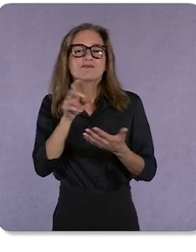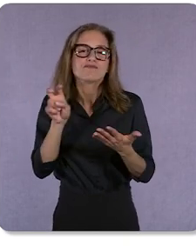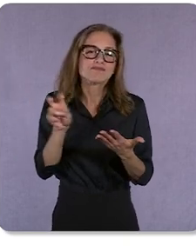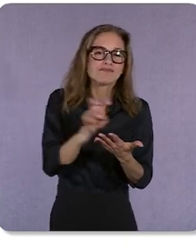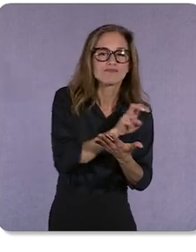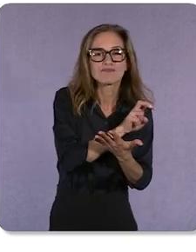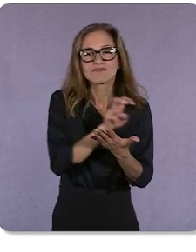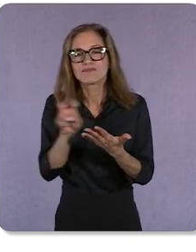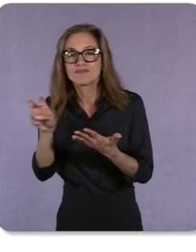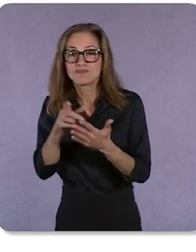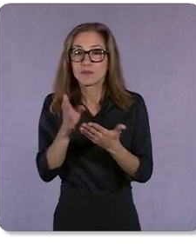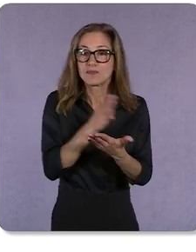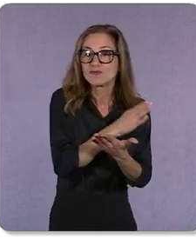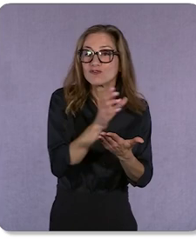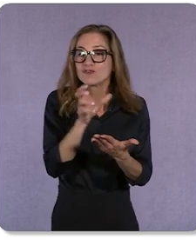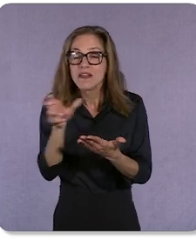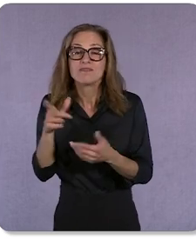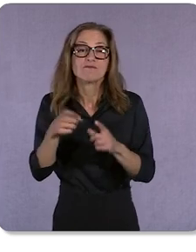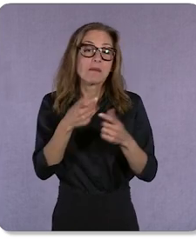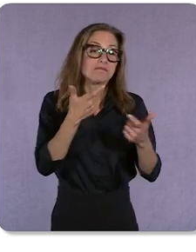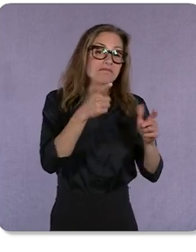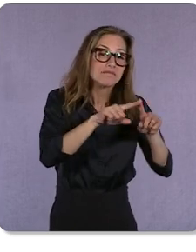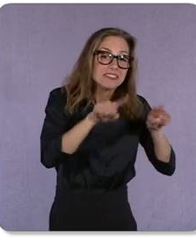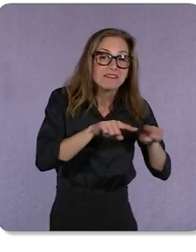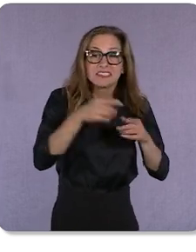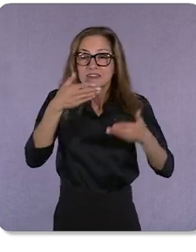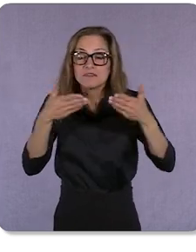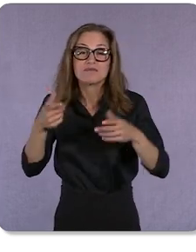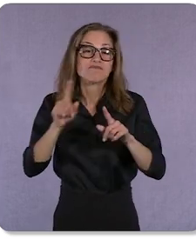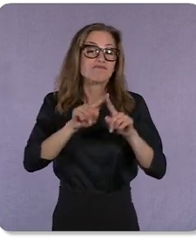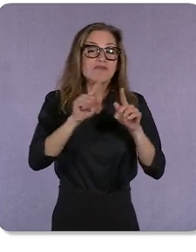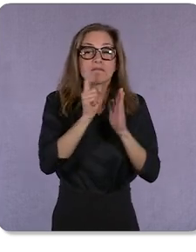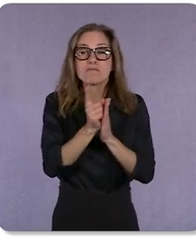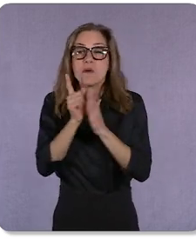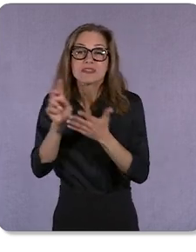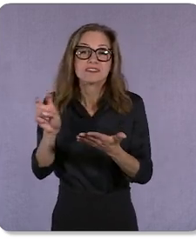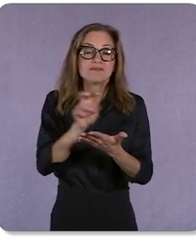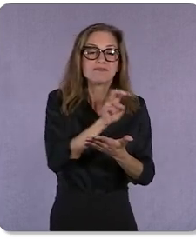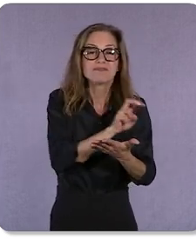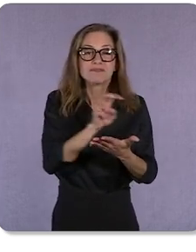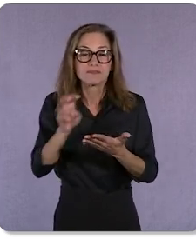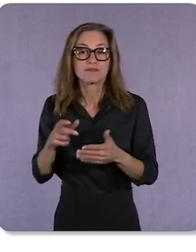device-to-device, and moment-to-moment. The challenge we often hear is “how do I make my